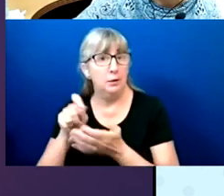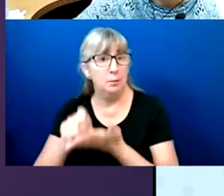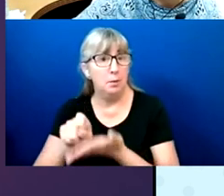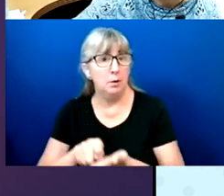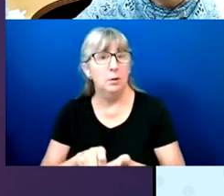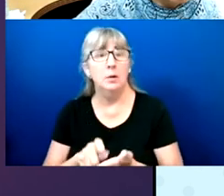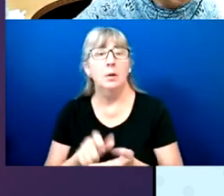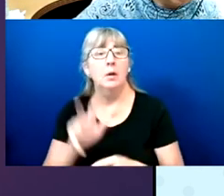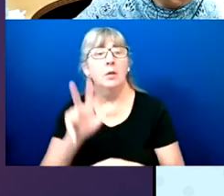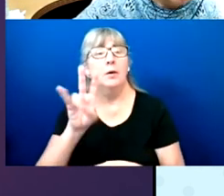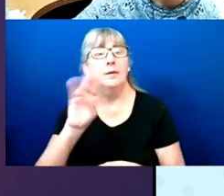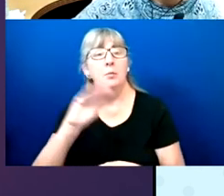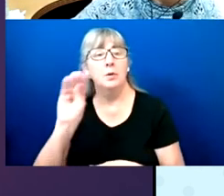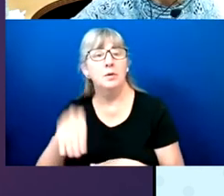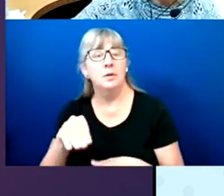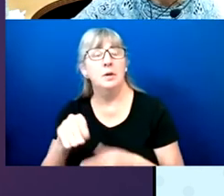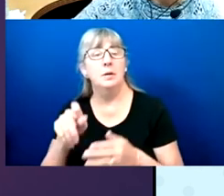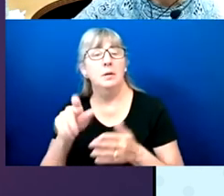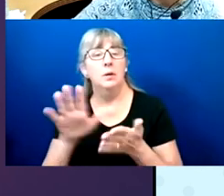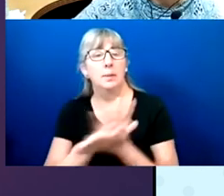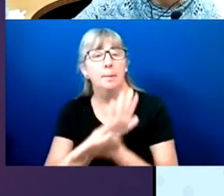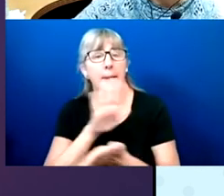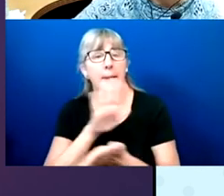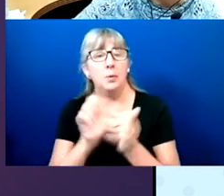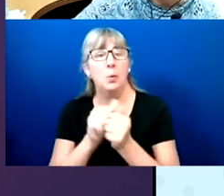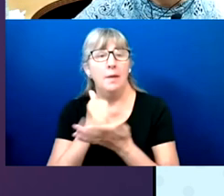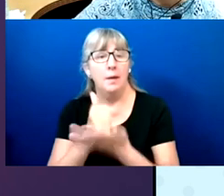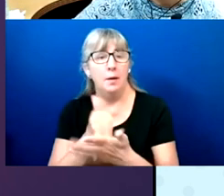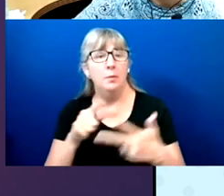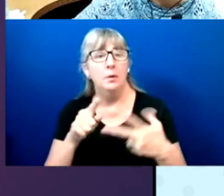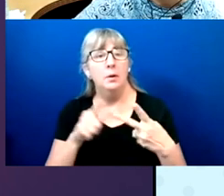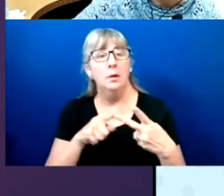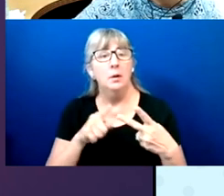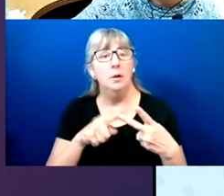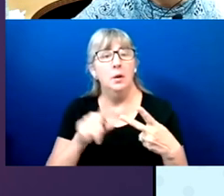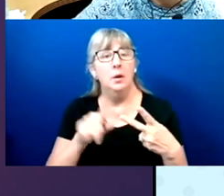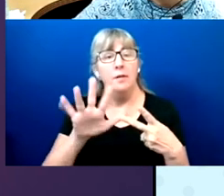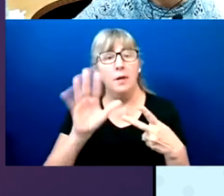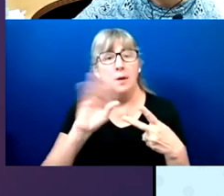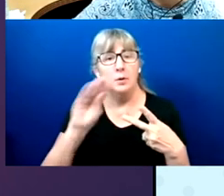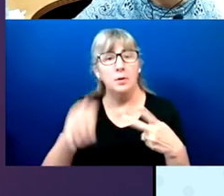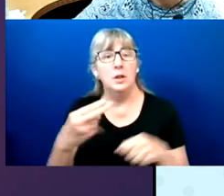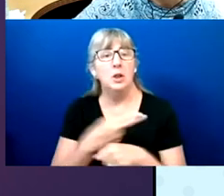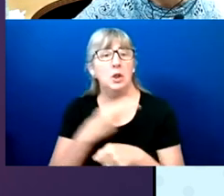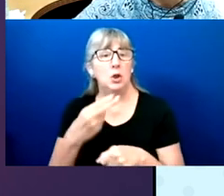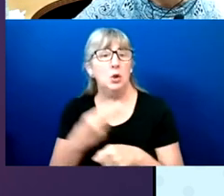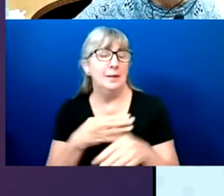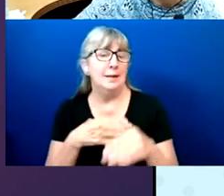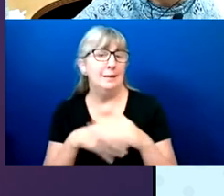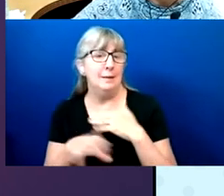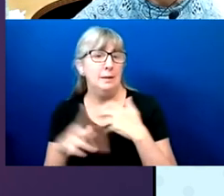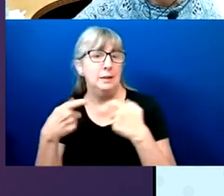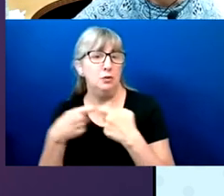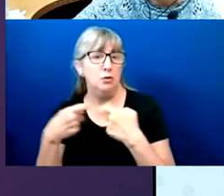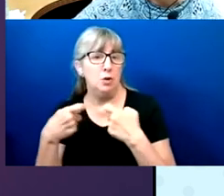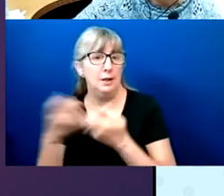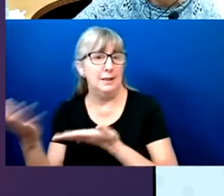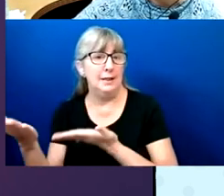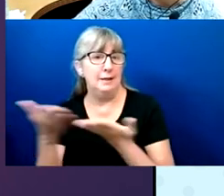with assistance. 35% used accessible electronic ballot delivery system to privately and independently mark their ballot.